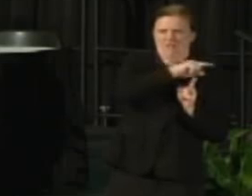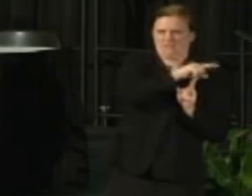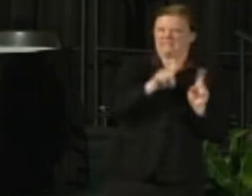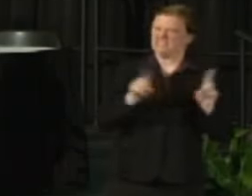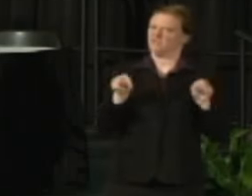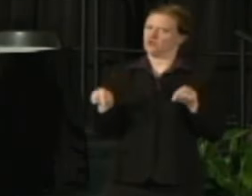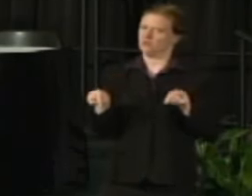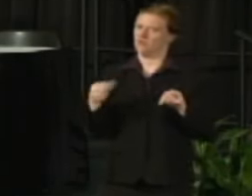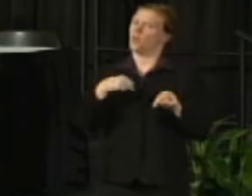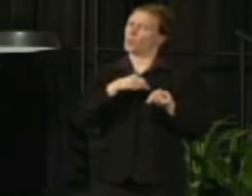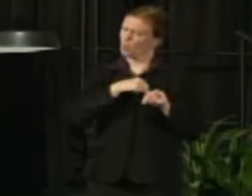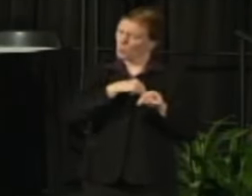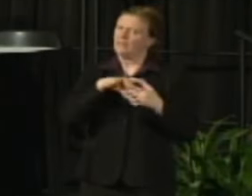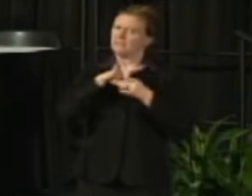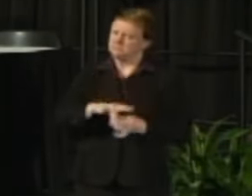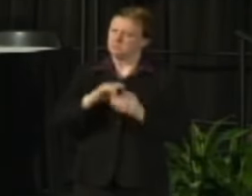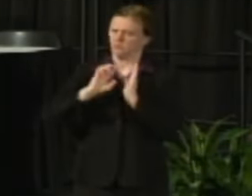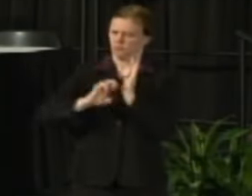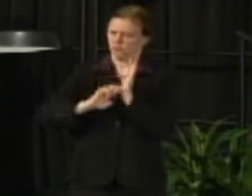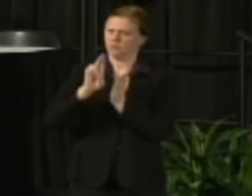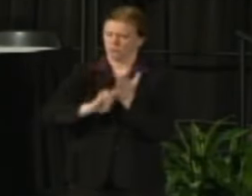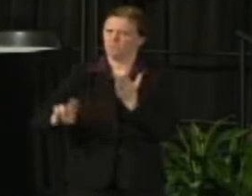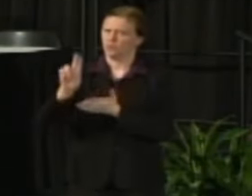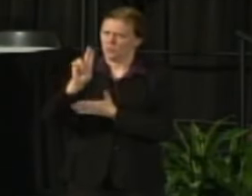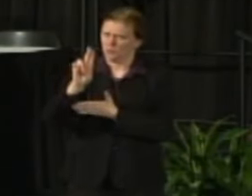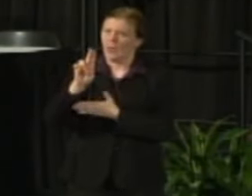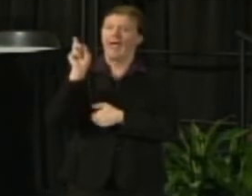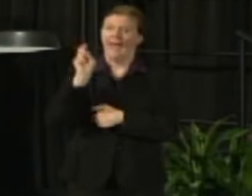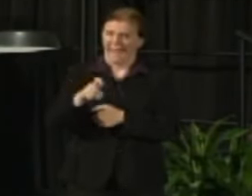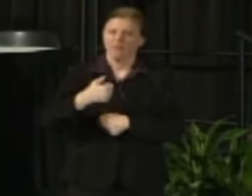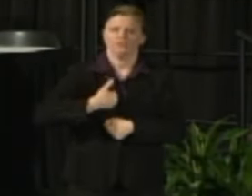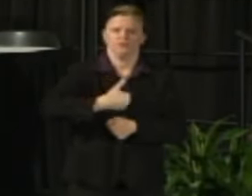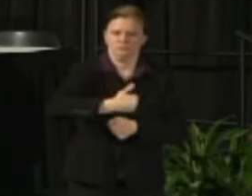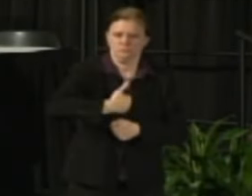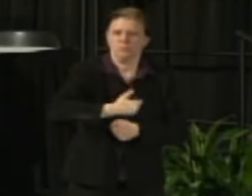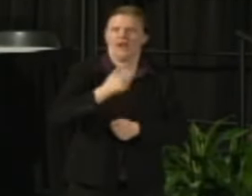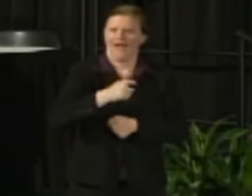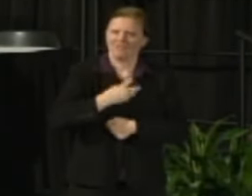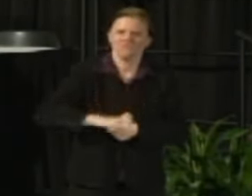We're a research university and we have to continue to support our research and travel